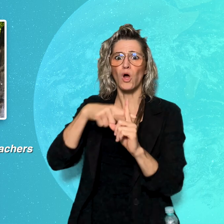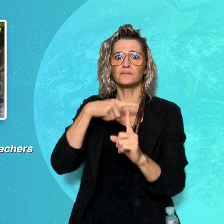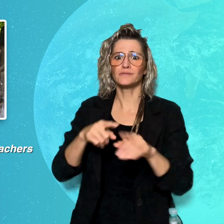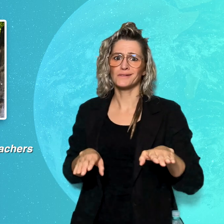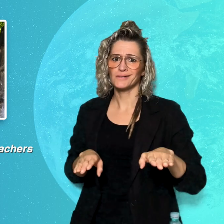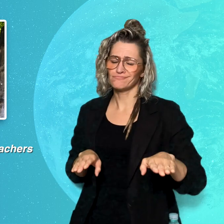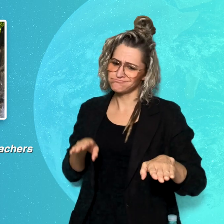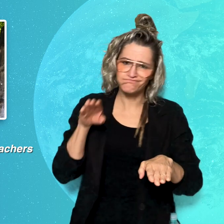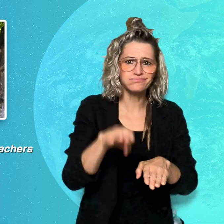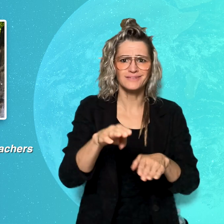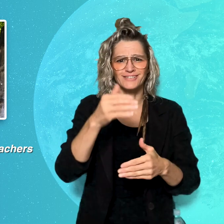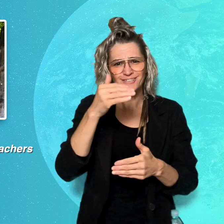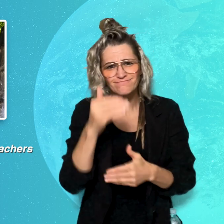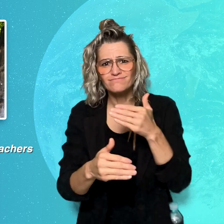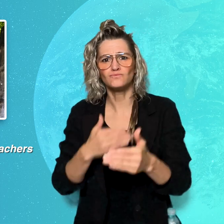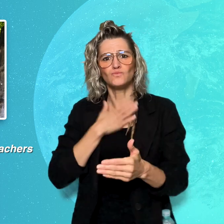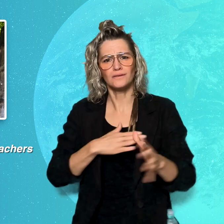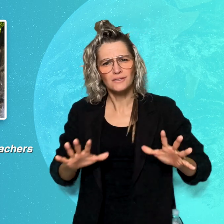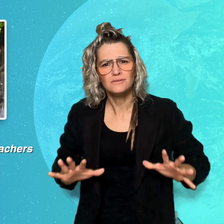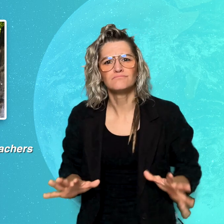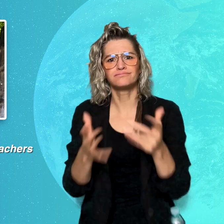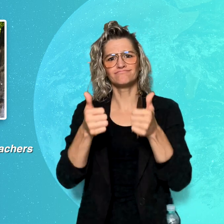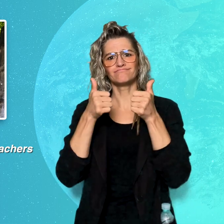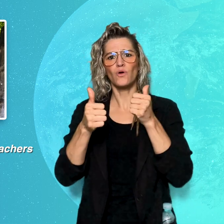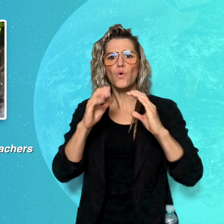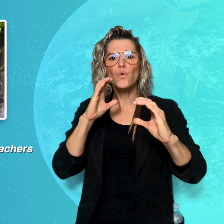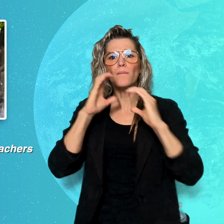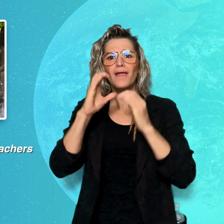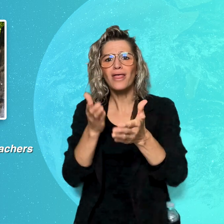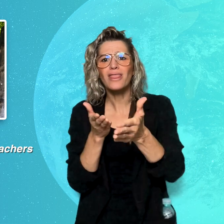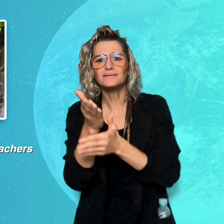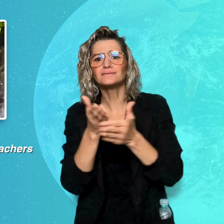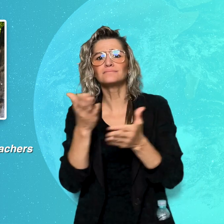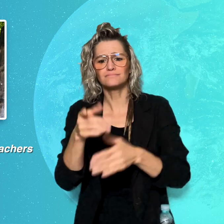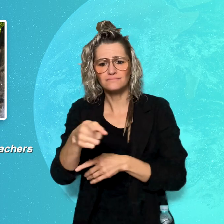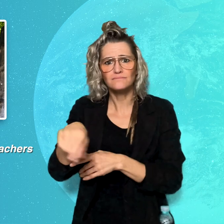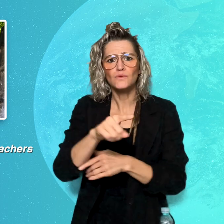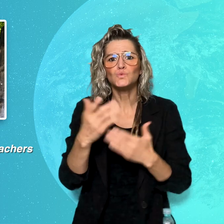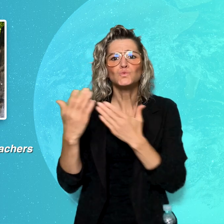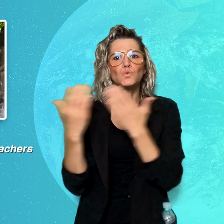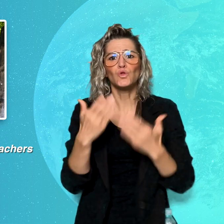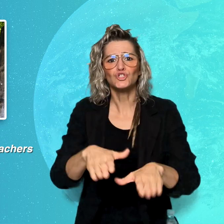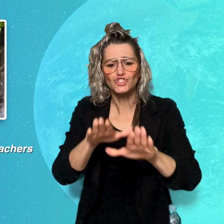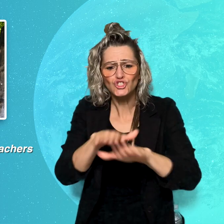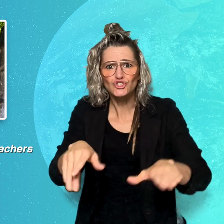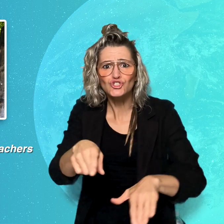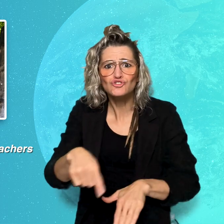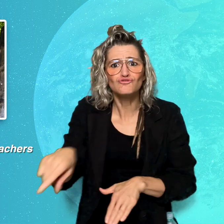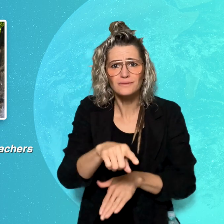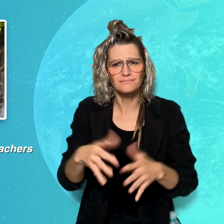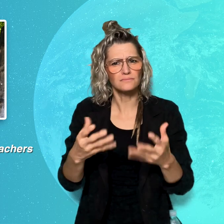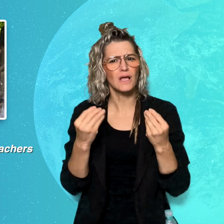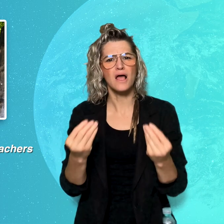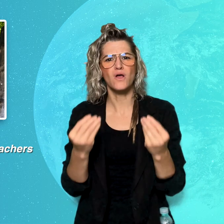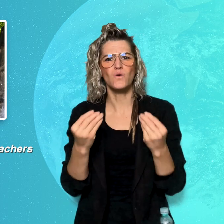in improving communication access in primary schools by enabling